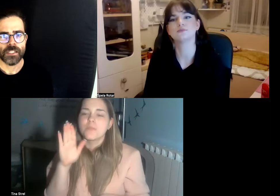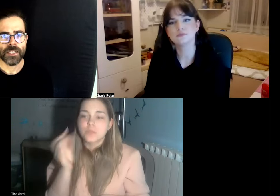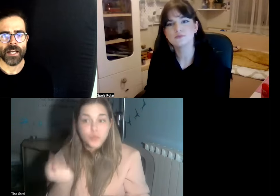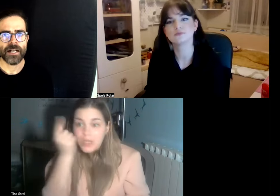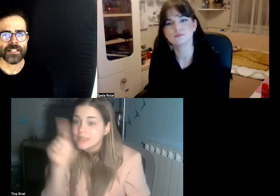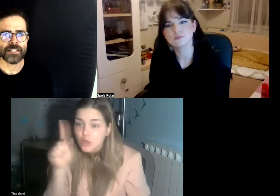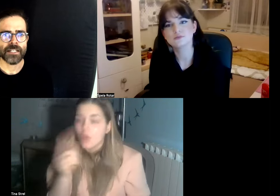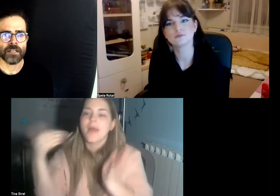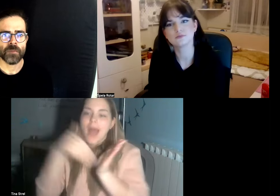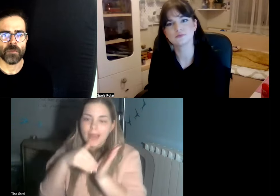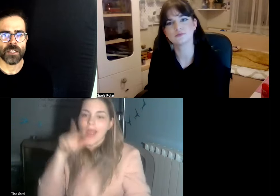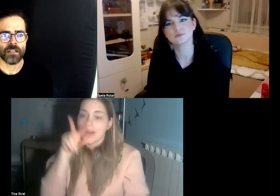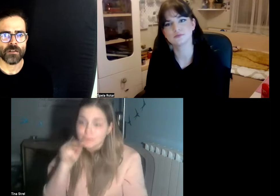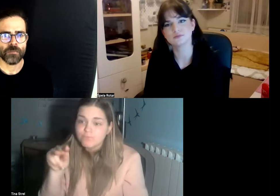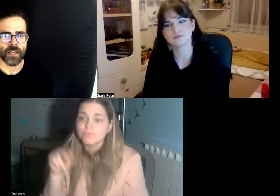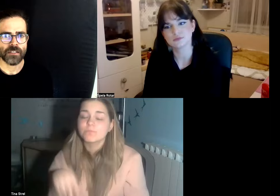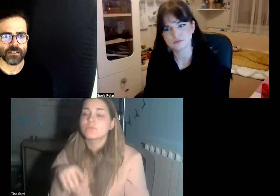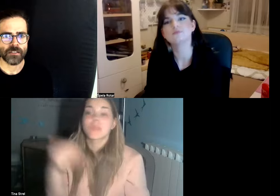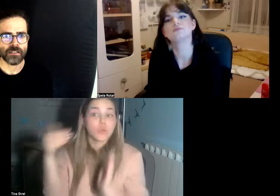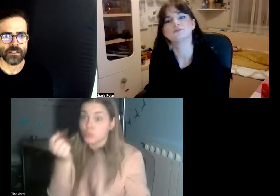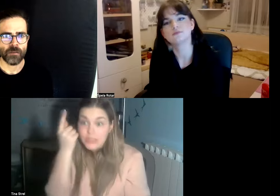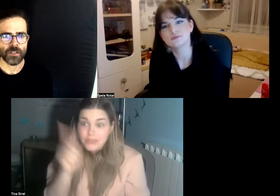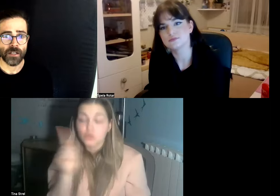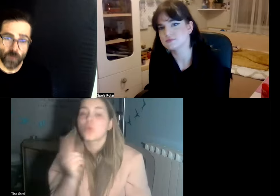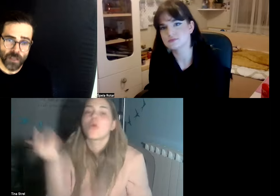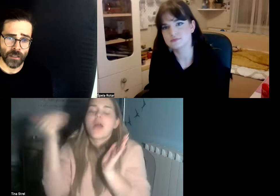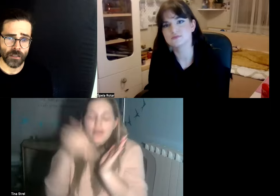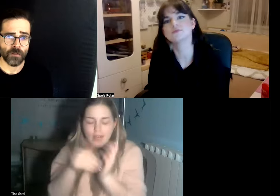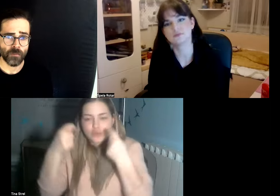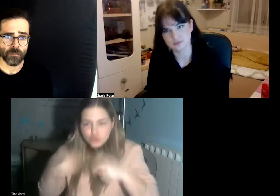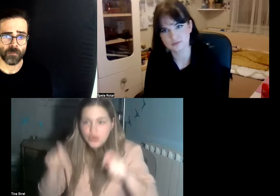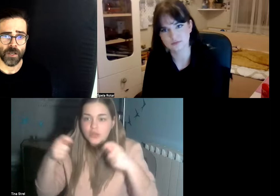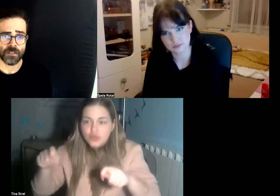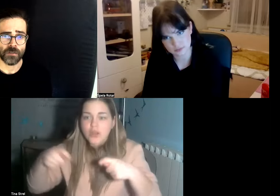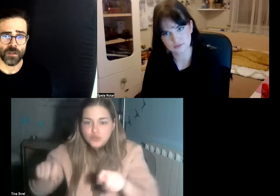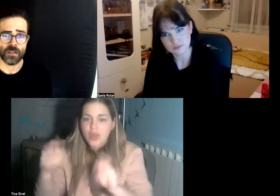yeah I guess hearing people need a lot of patient and we meet a lot of patient with